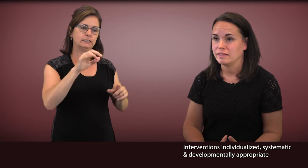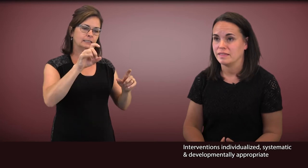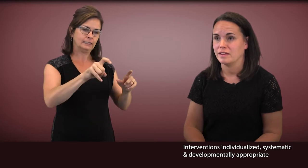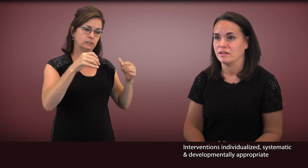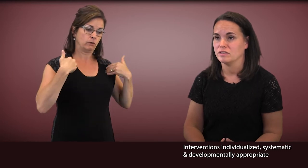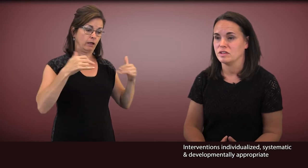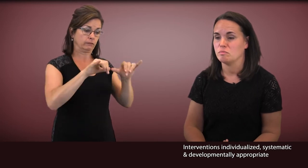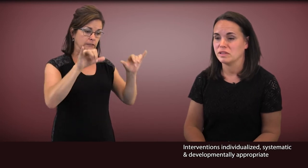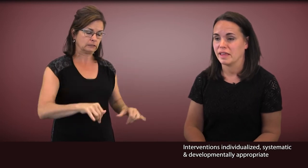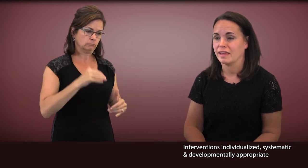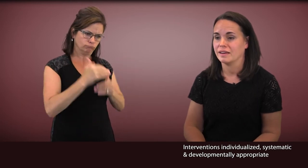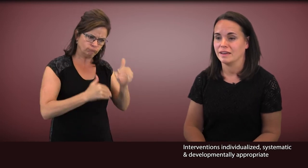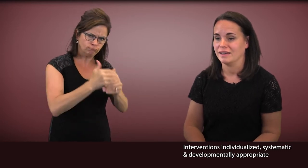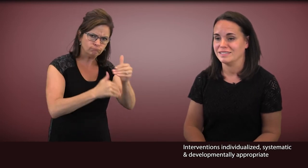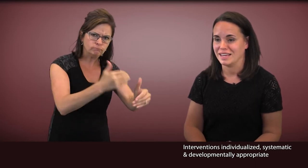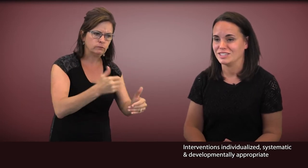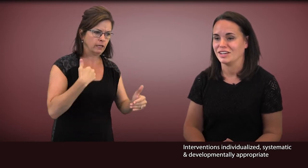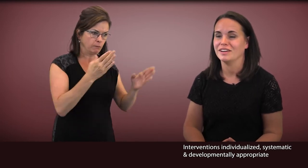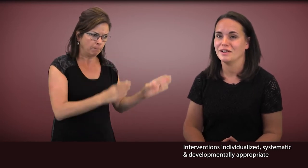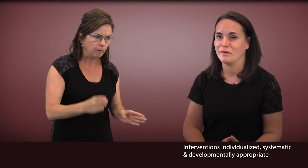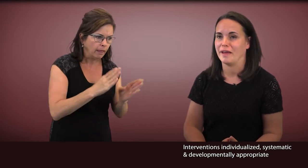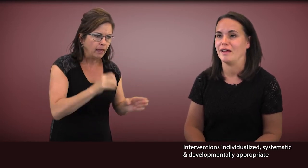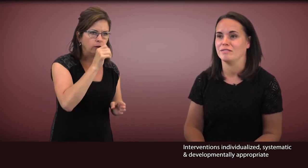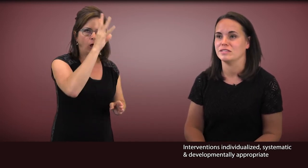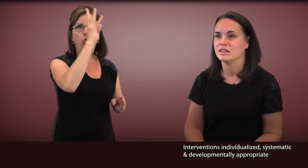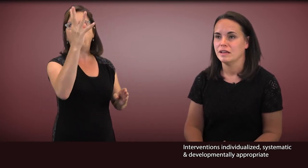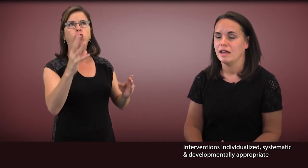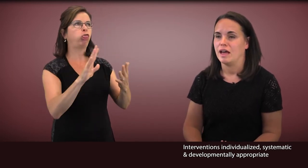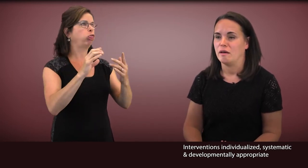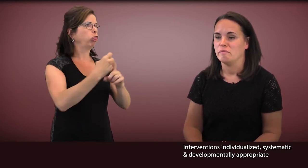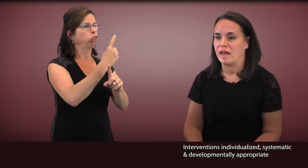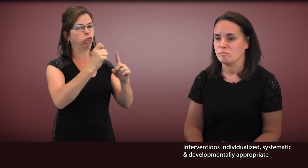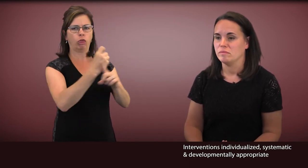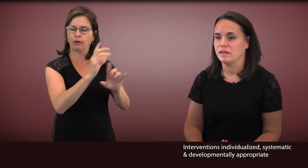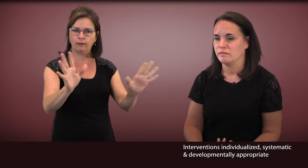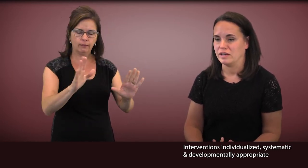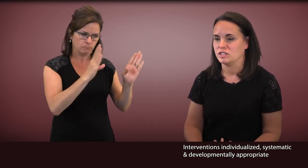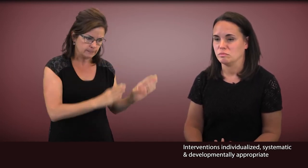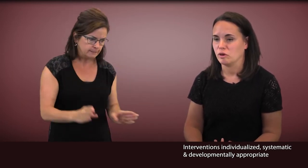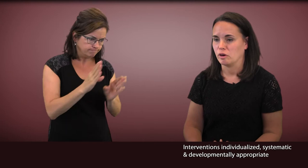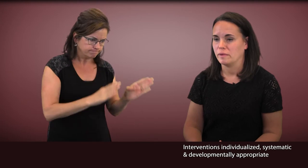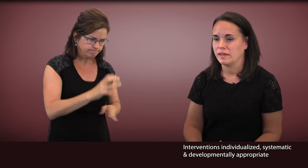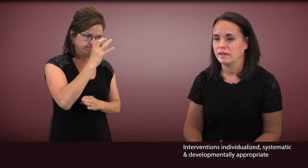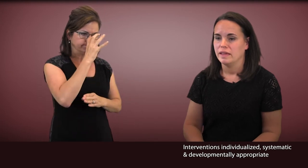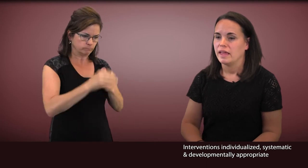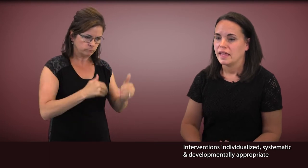That there's a plan and an intention around that intervention programming,